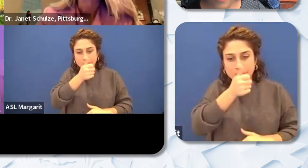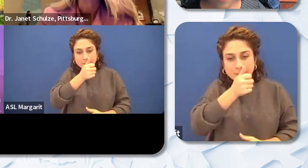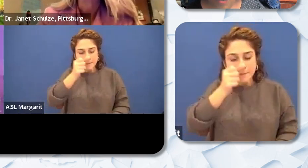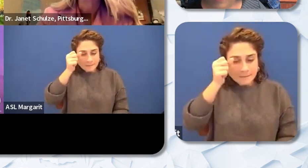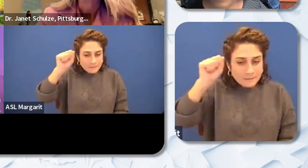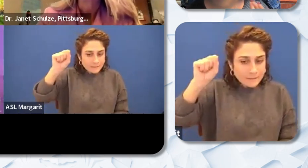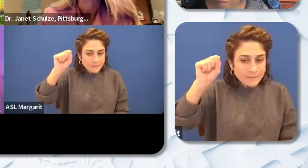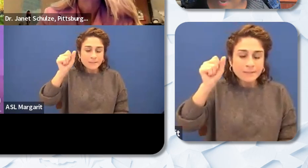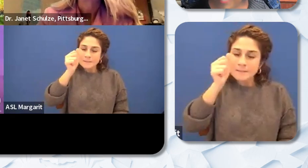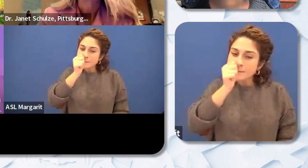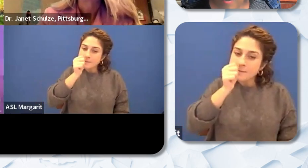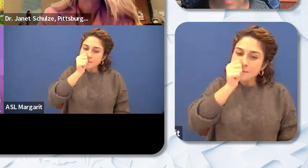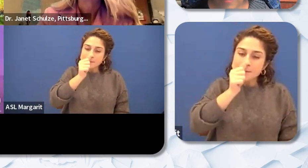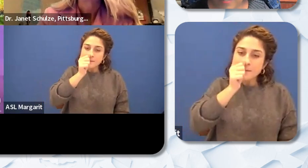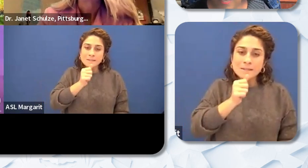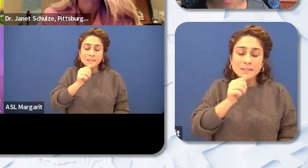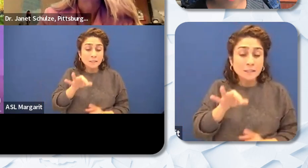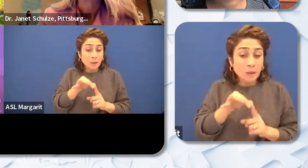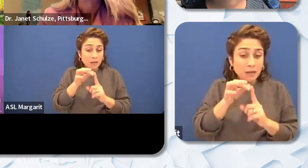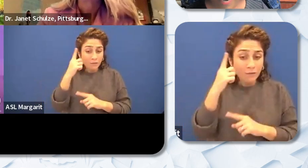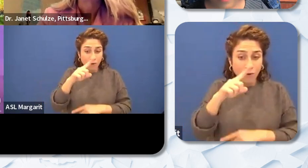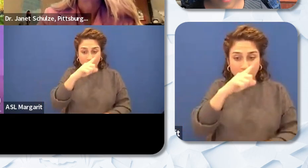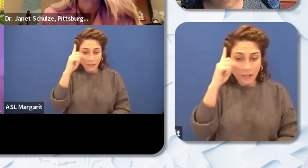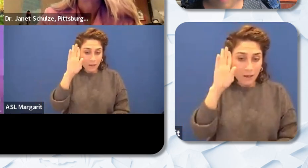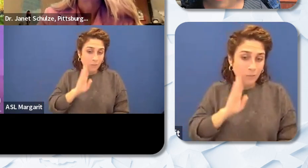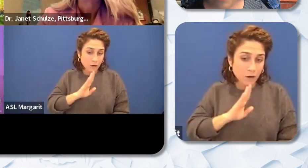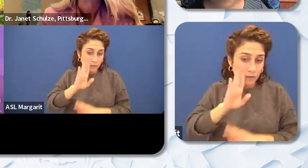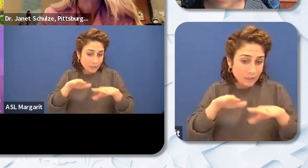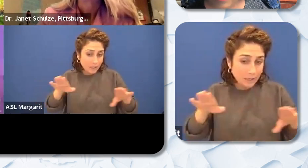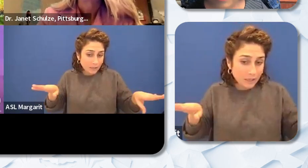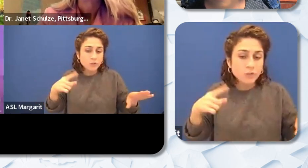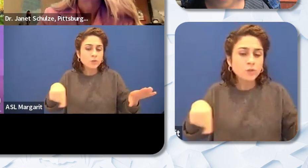the you know especially for Black and brown kids. You'll be surprised that preschool students are